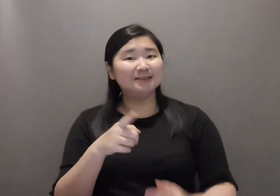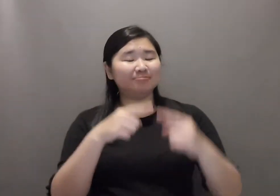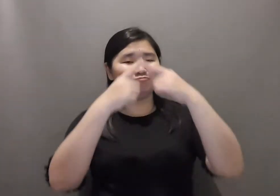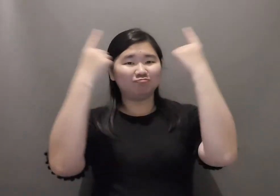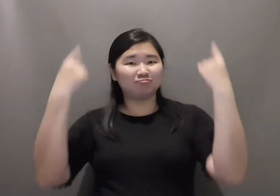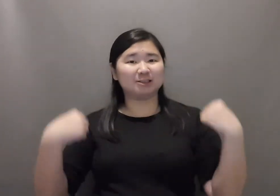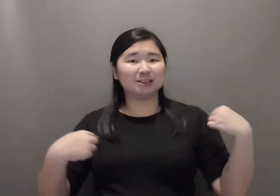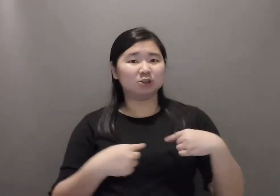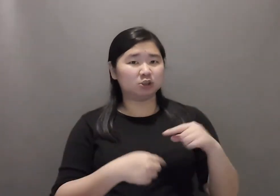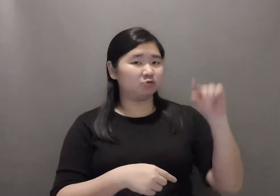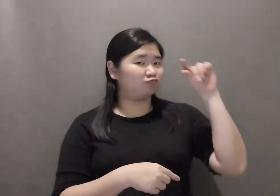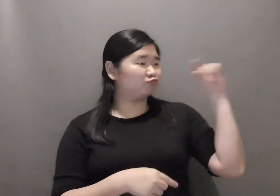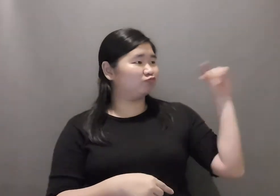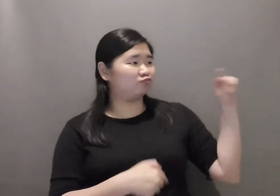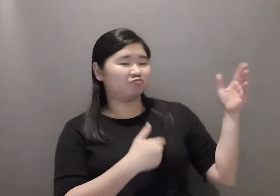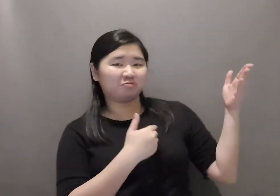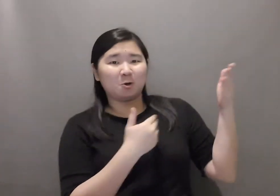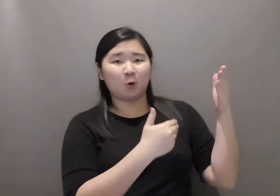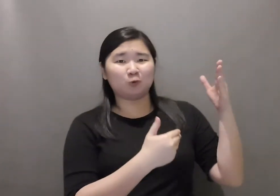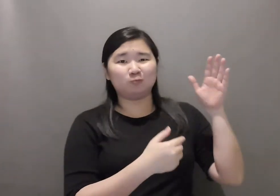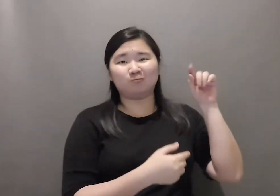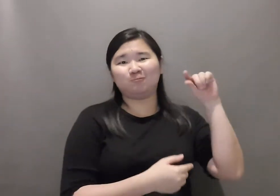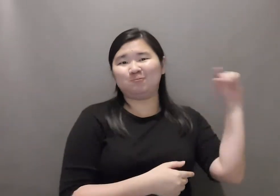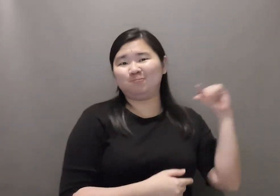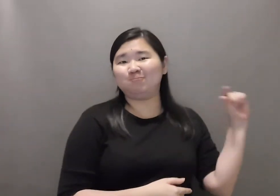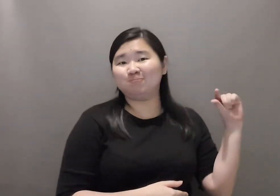The caption is positioned next to the signer to reduce eye fatigue.